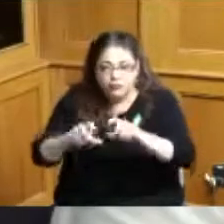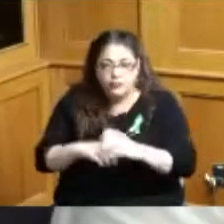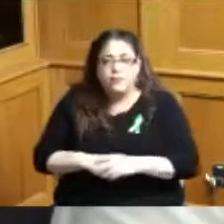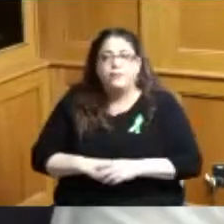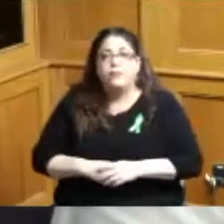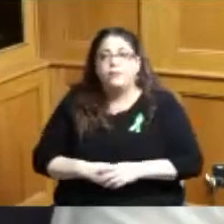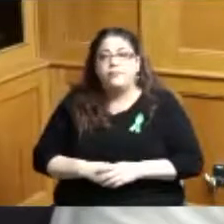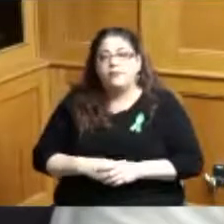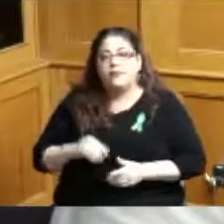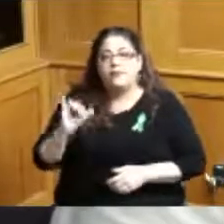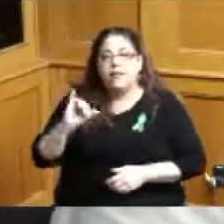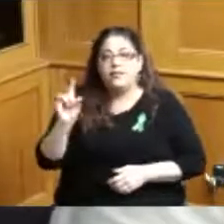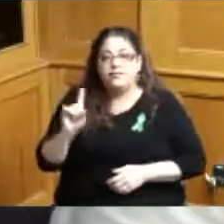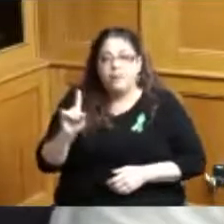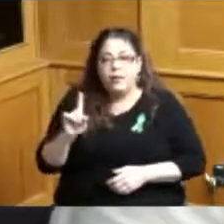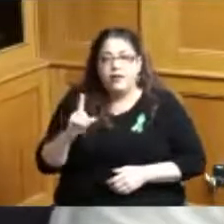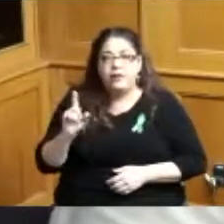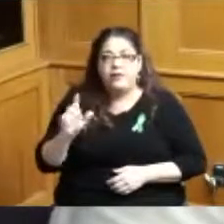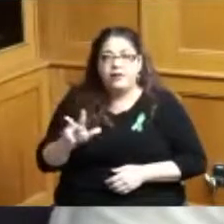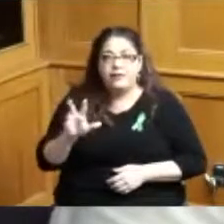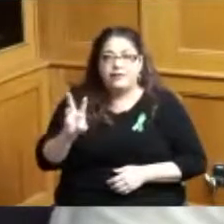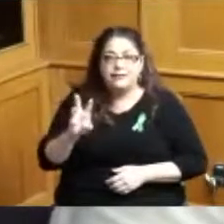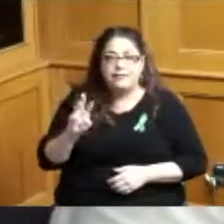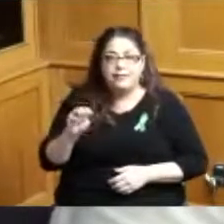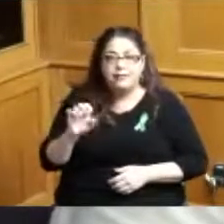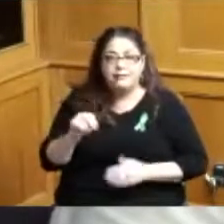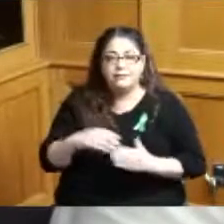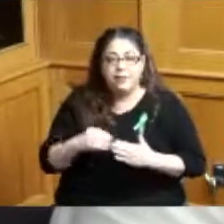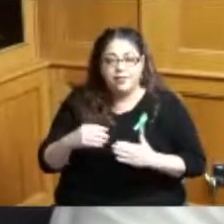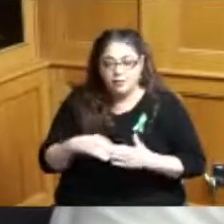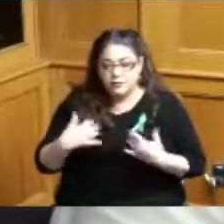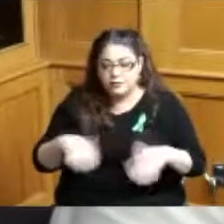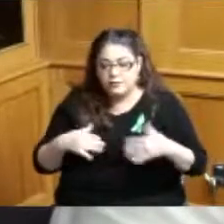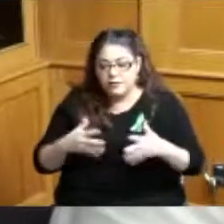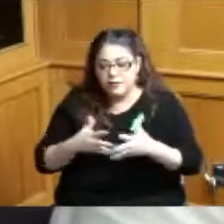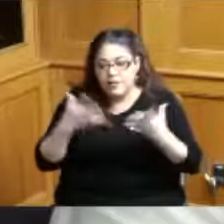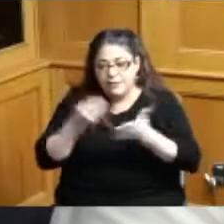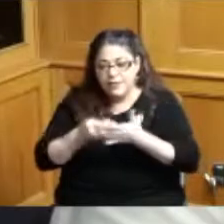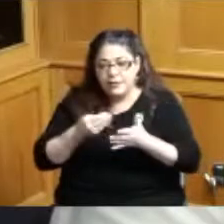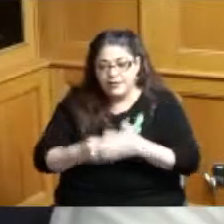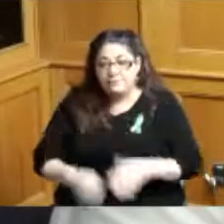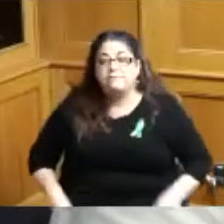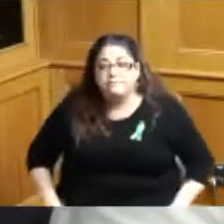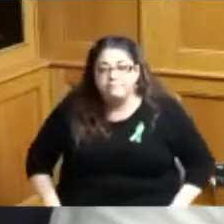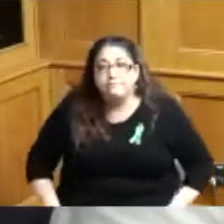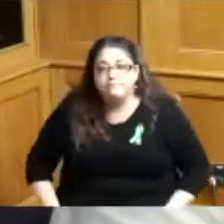the process for 36 million dollars so that's a that's a good amount of money to try to help